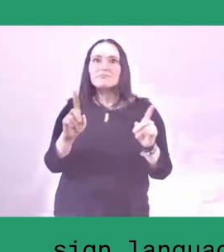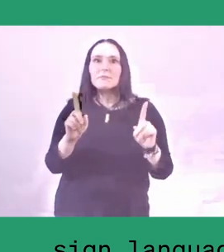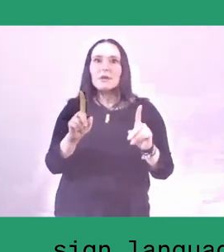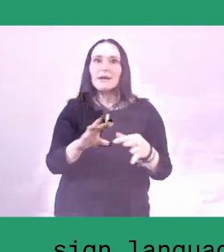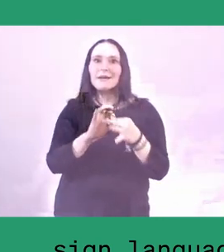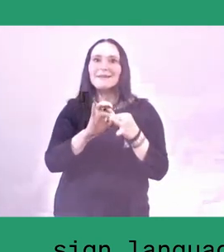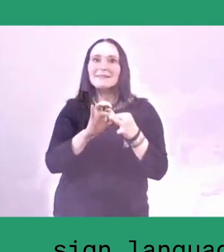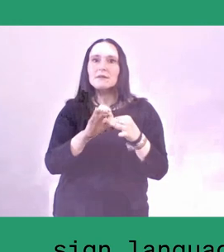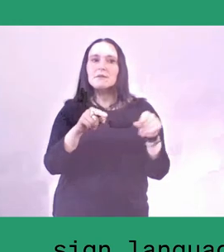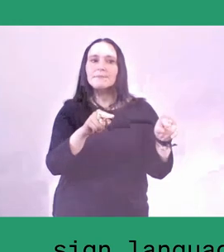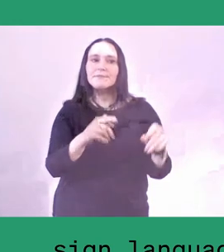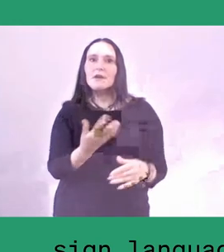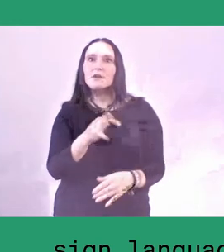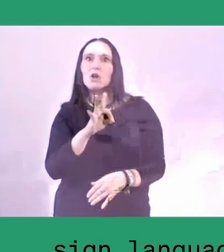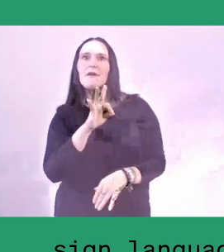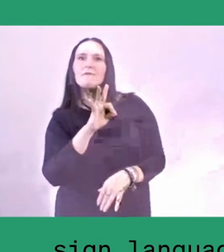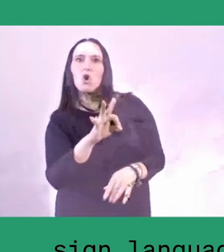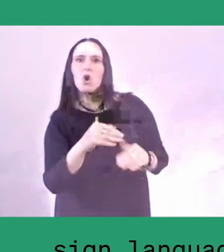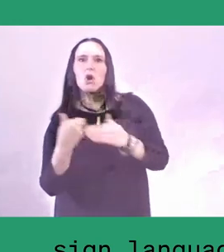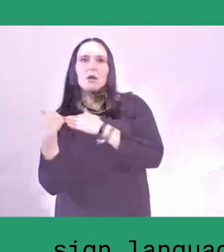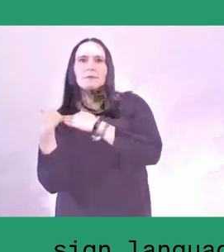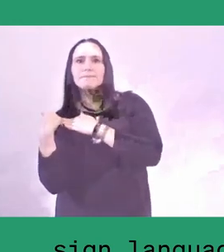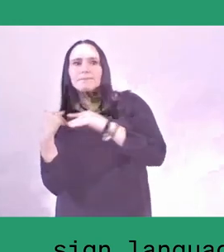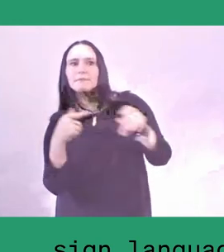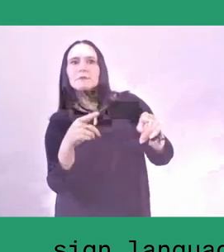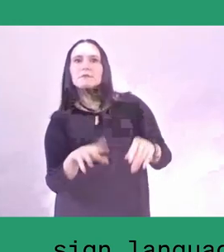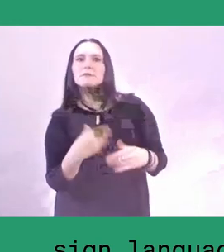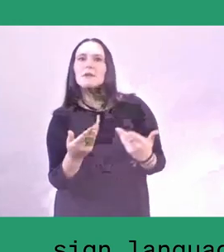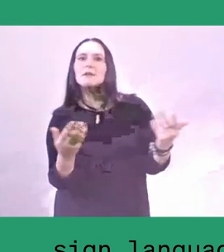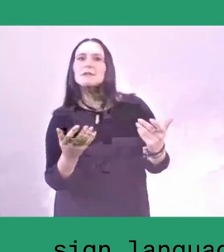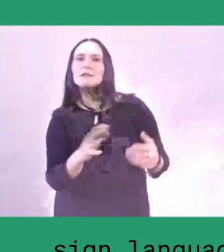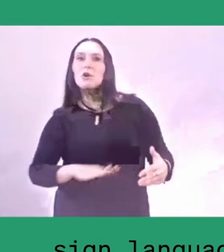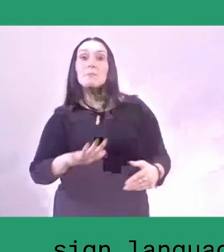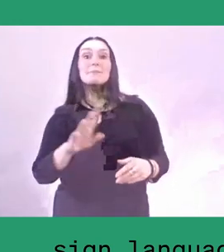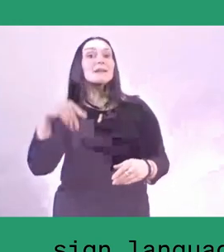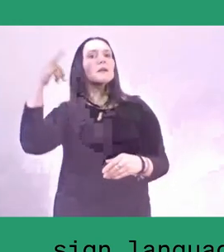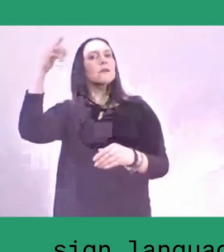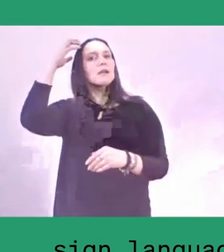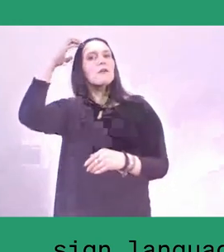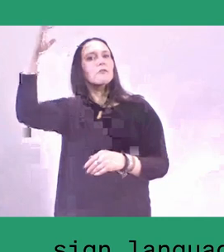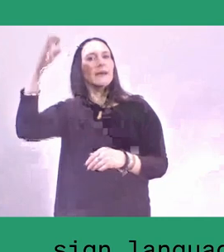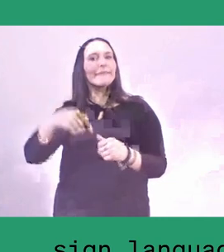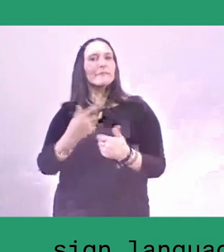because if we rely on the government... Yeah. For many years back then,